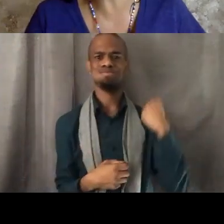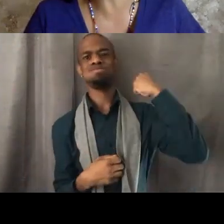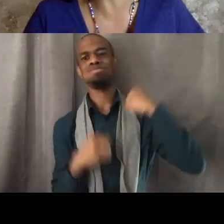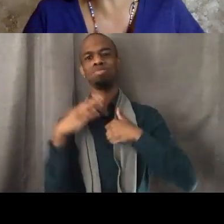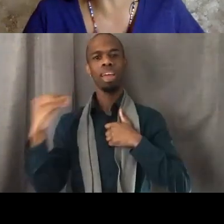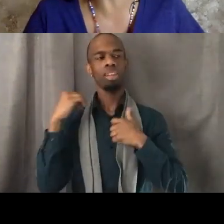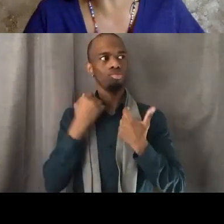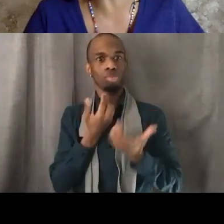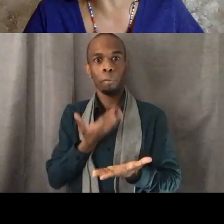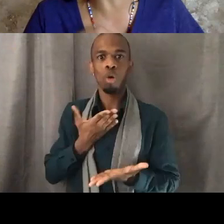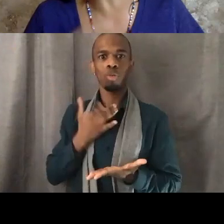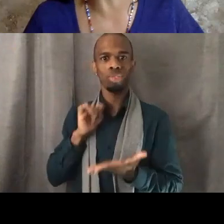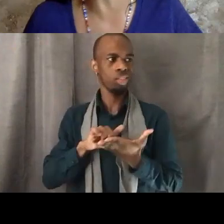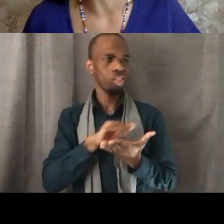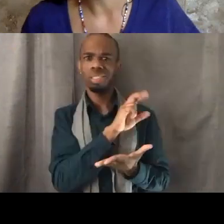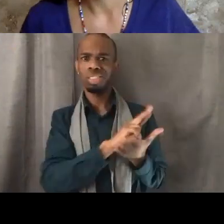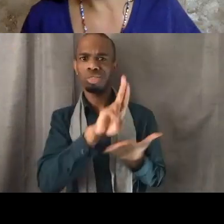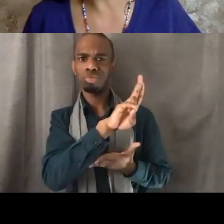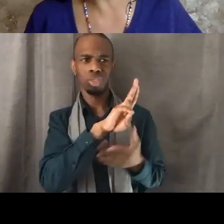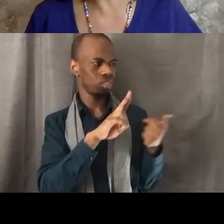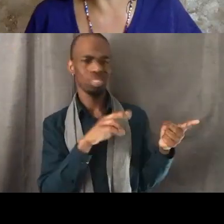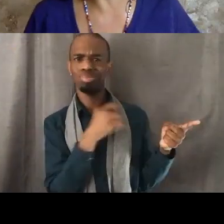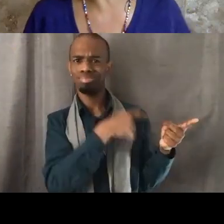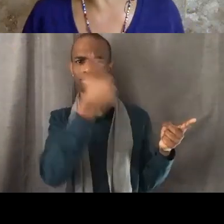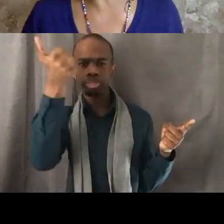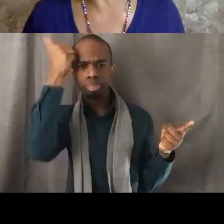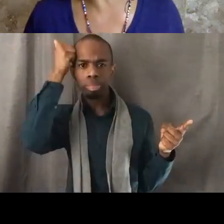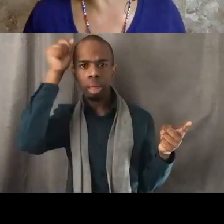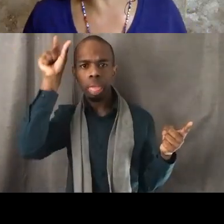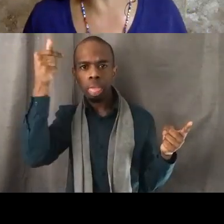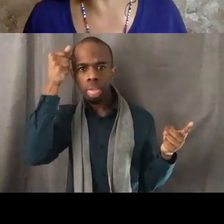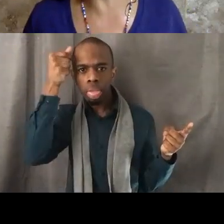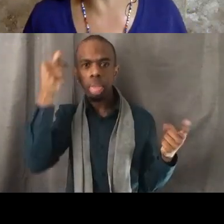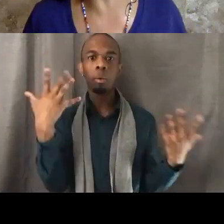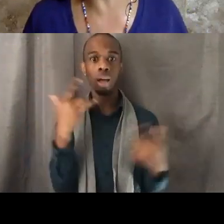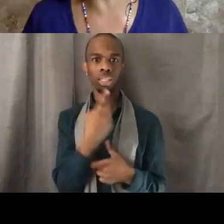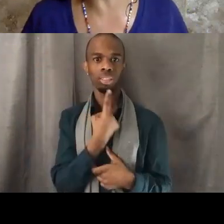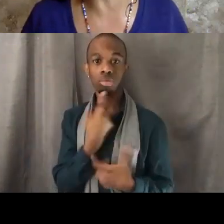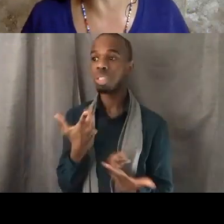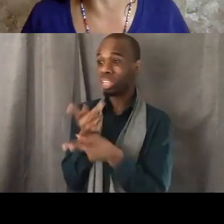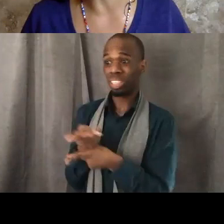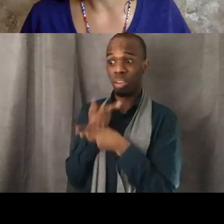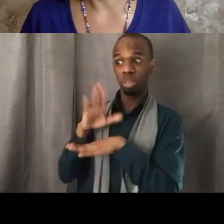stupidity because they told her, "Oh, you better be careful or Melina Abdullah might protest you."